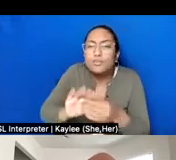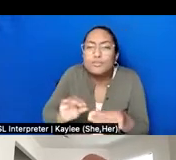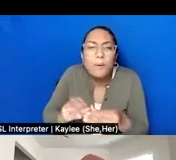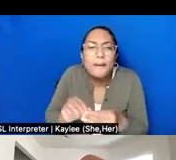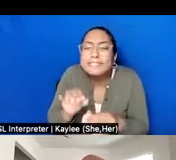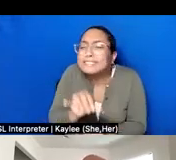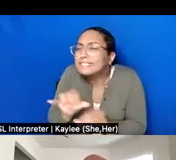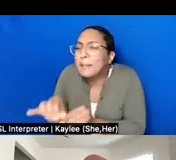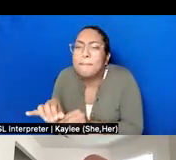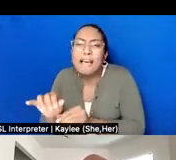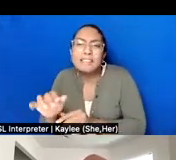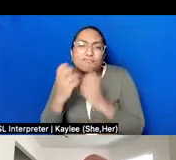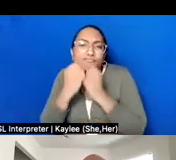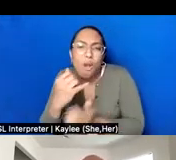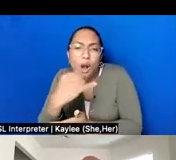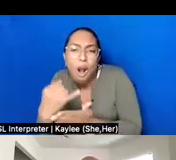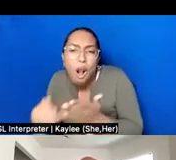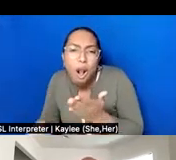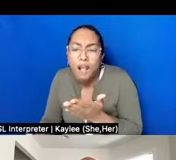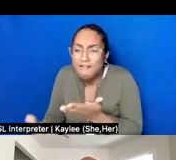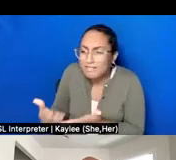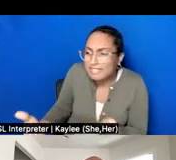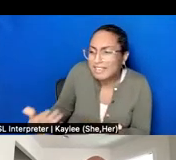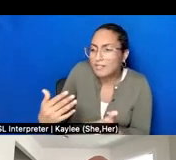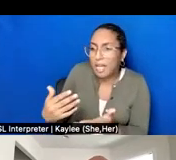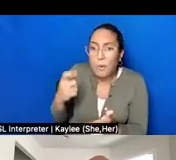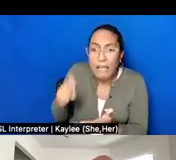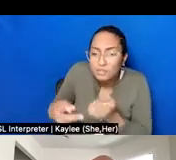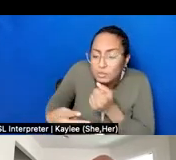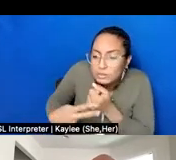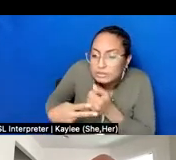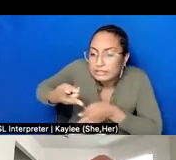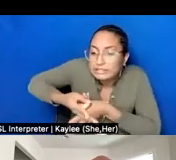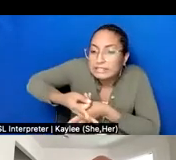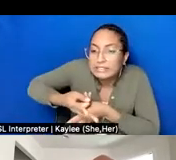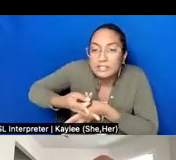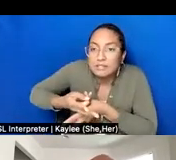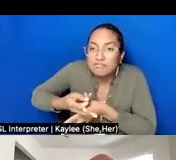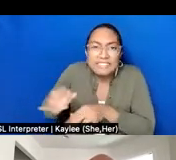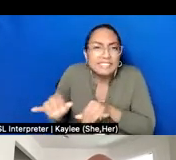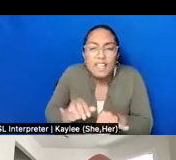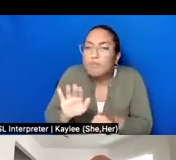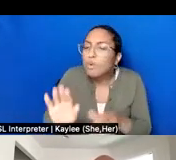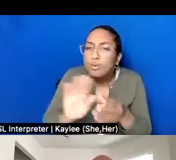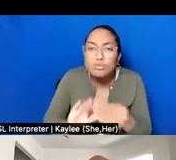or material object. It means that these stories are attended to, that they are not put away in a